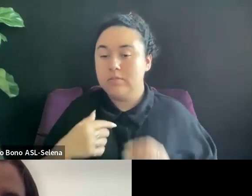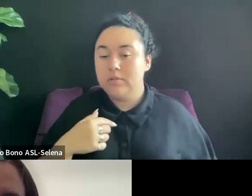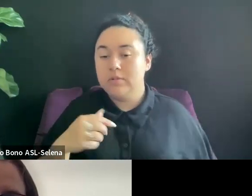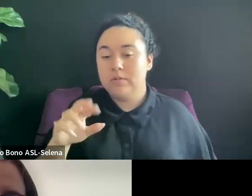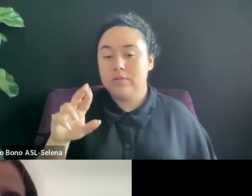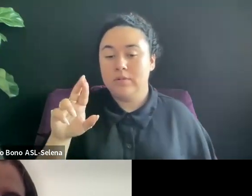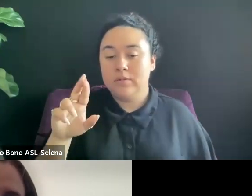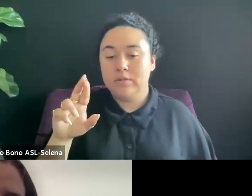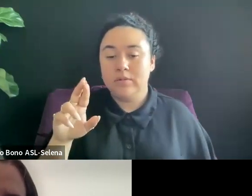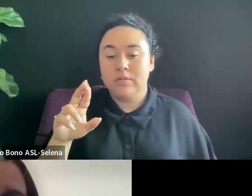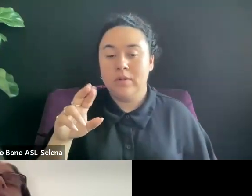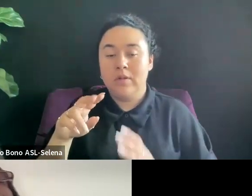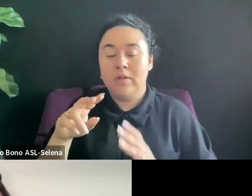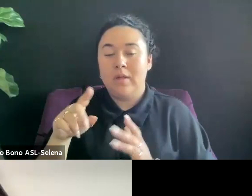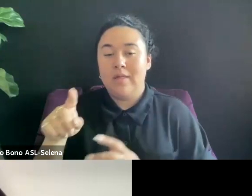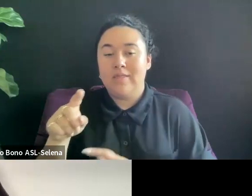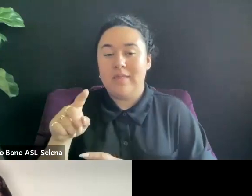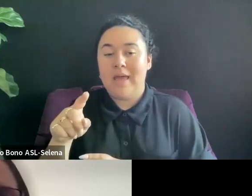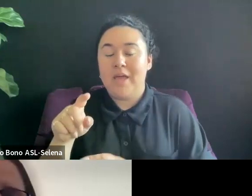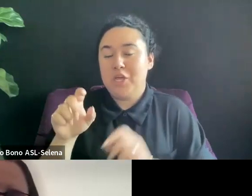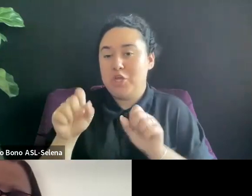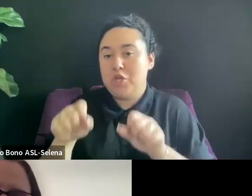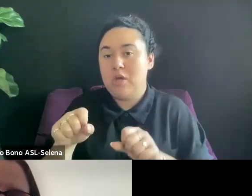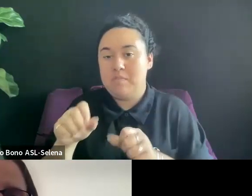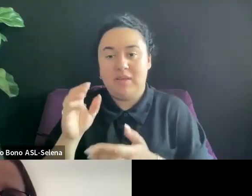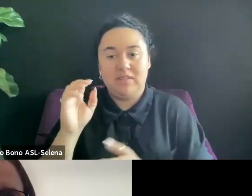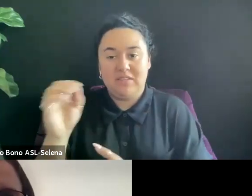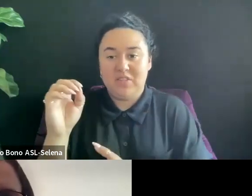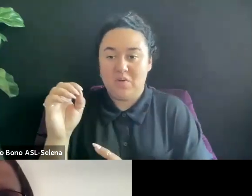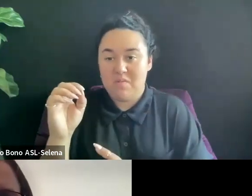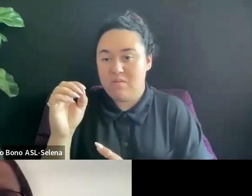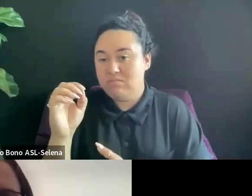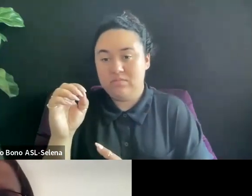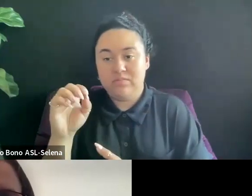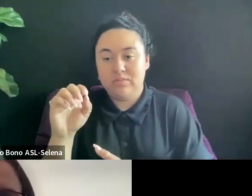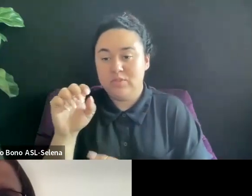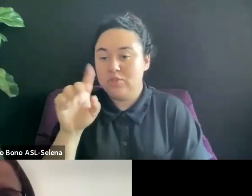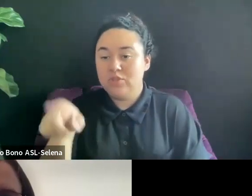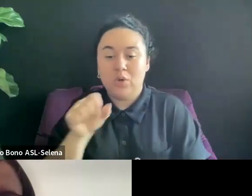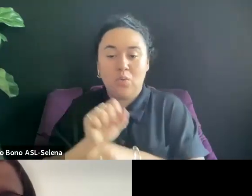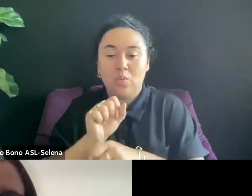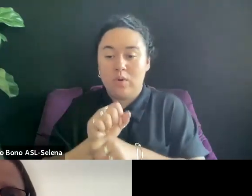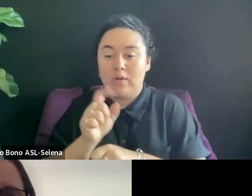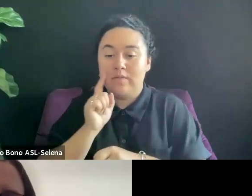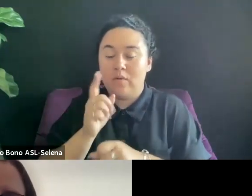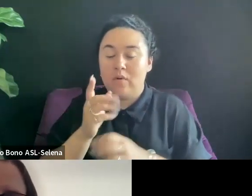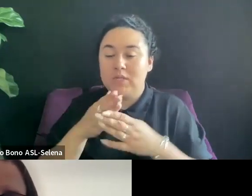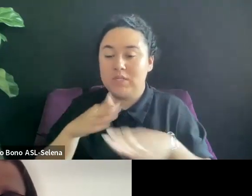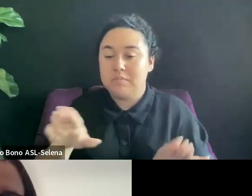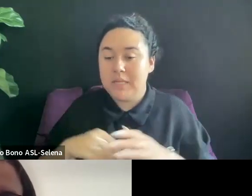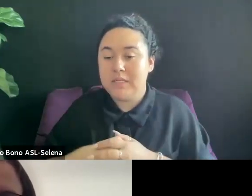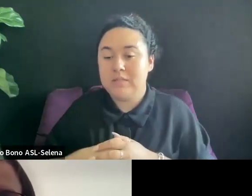AND YOU JUST WORK OFF OF A SPLIT. THIS IS WHERE THOSE EXPENSES COME IN.